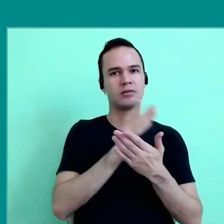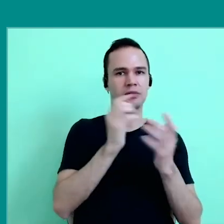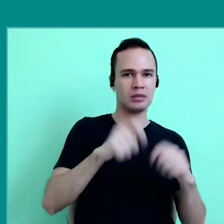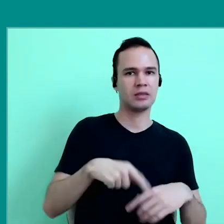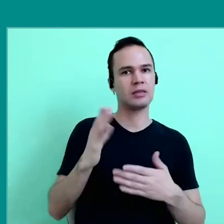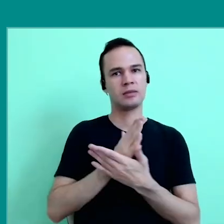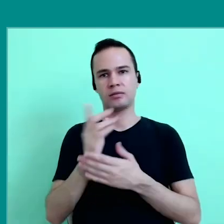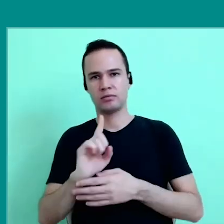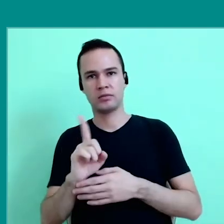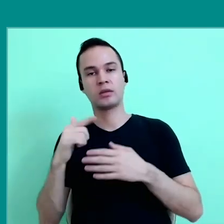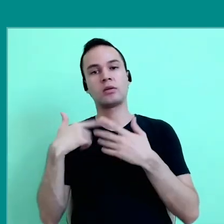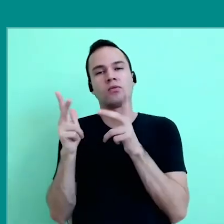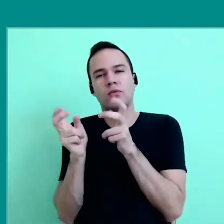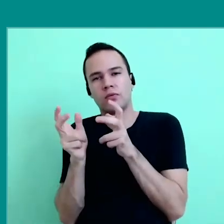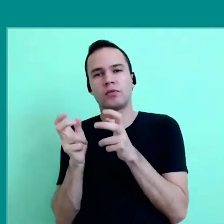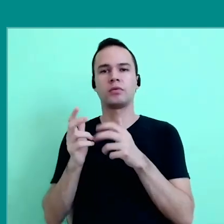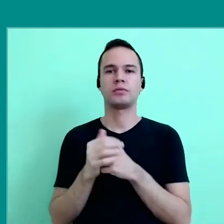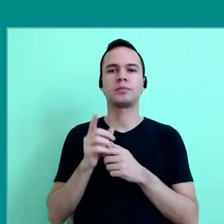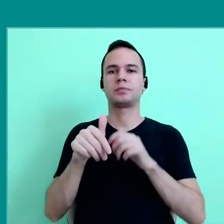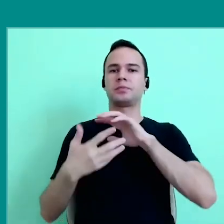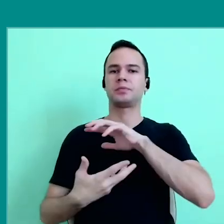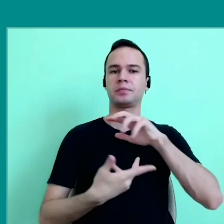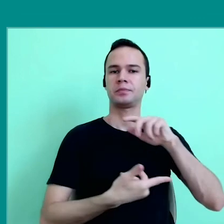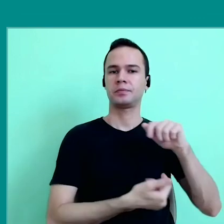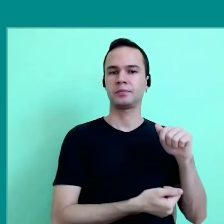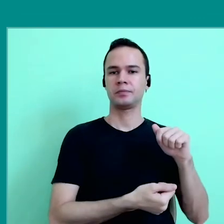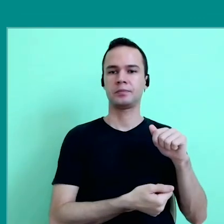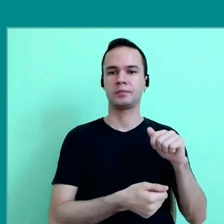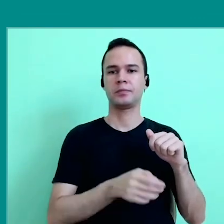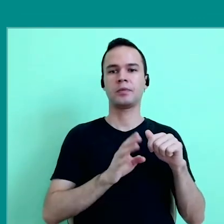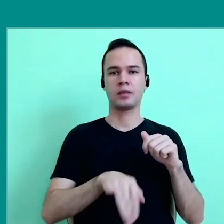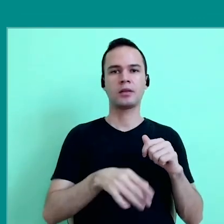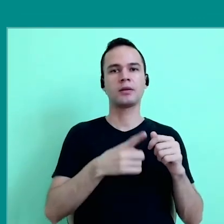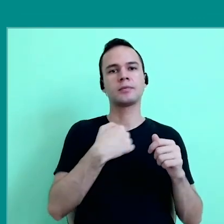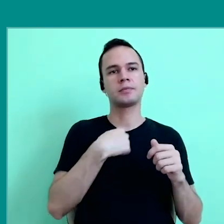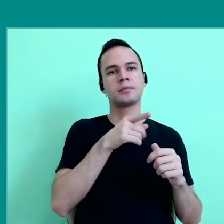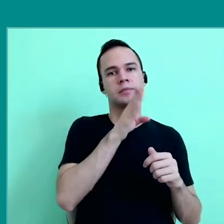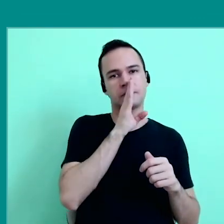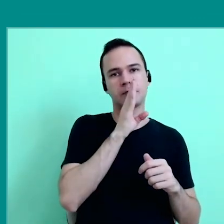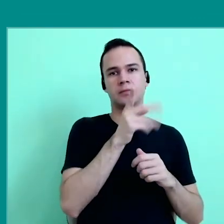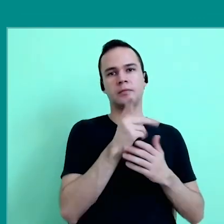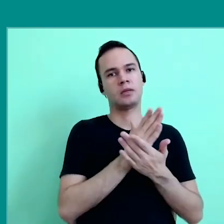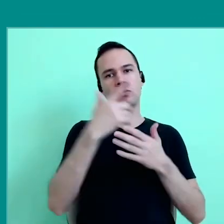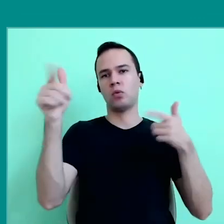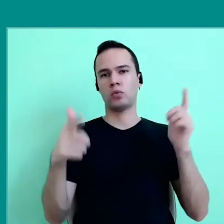video games create an universe, but they silence many other aspects.